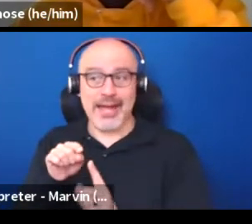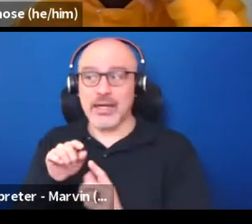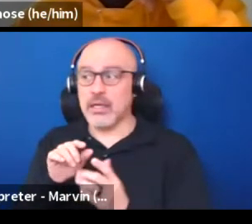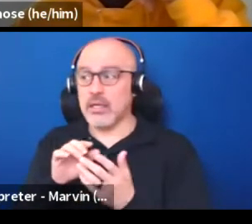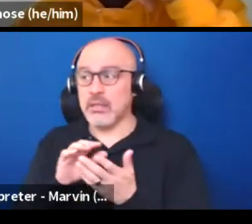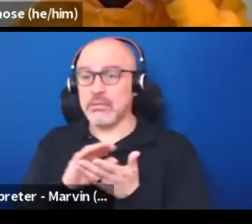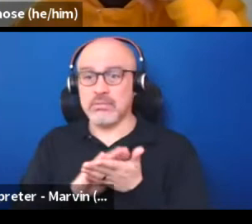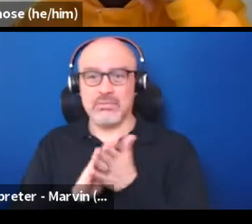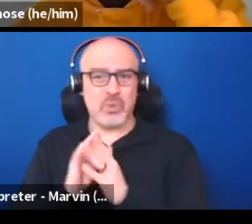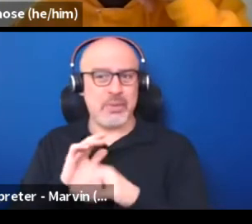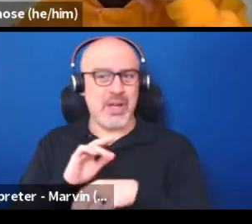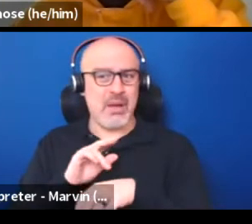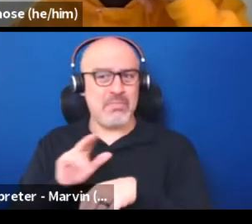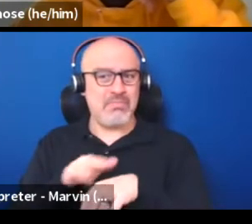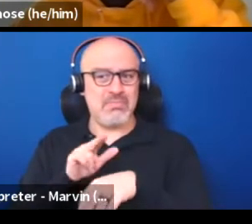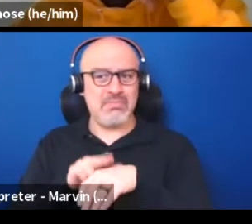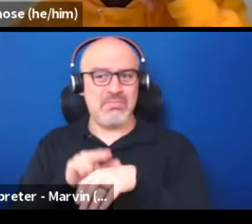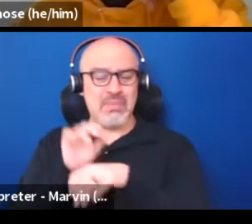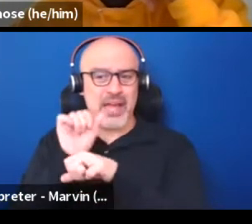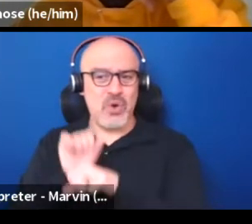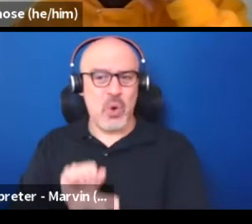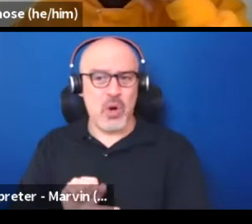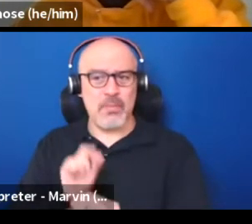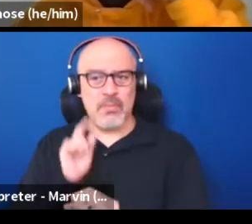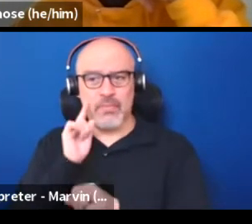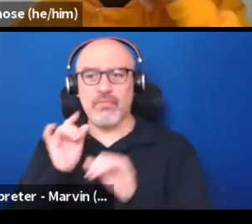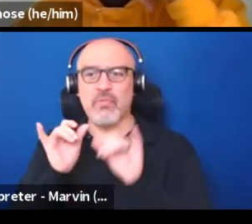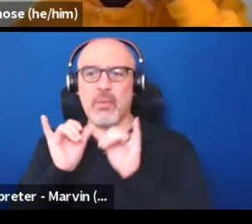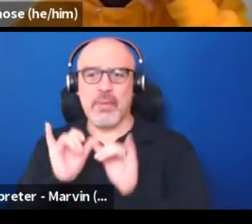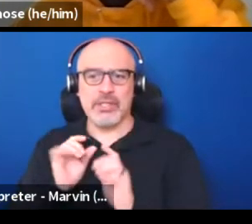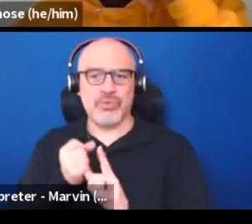different norm for measuring impact of art.